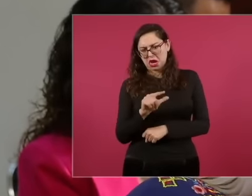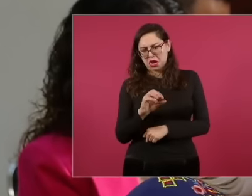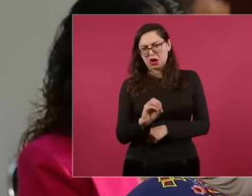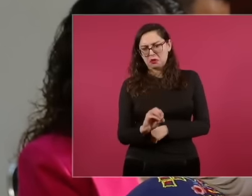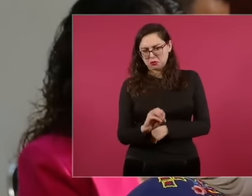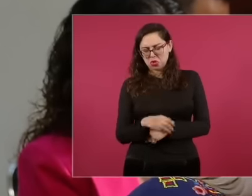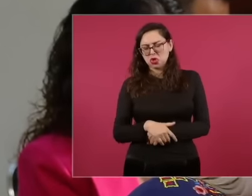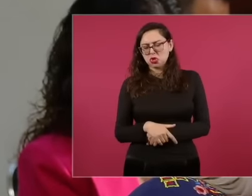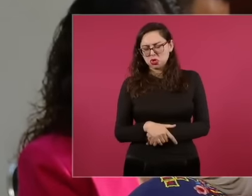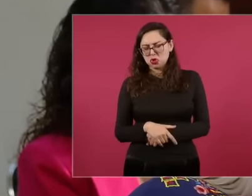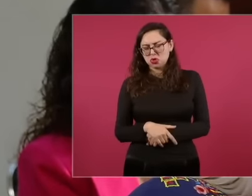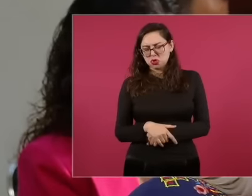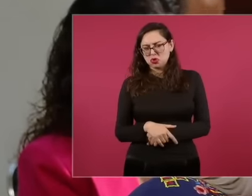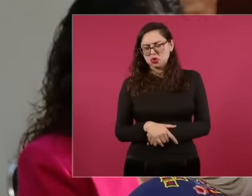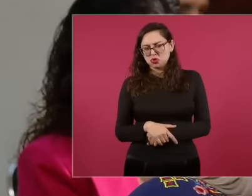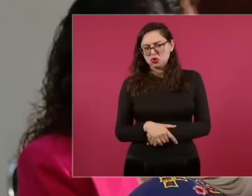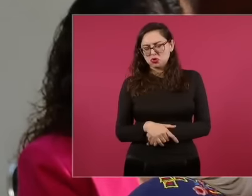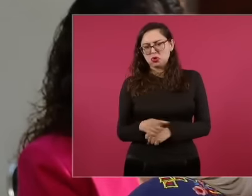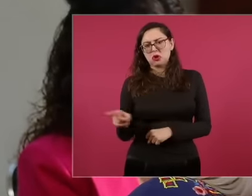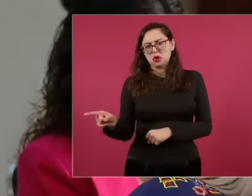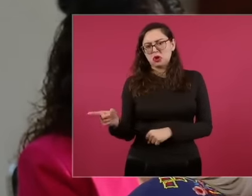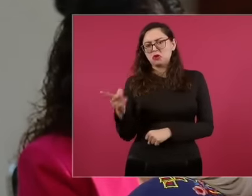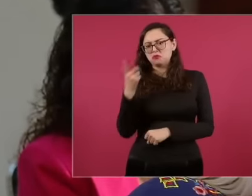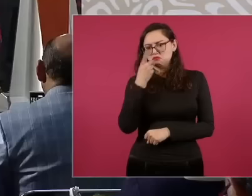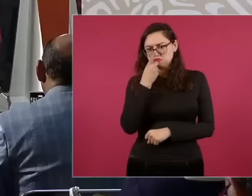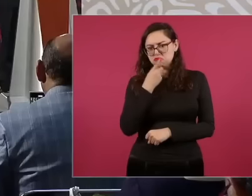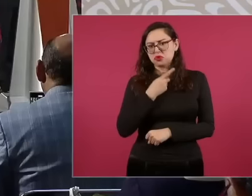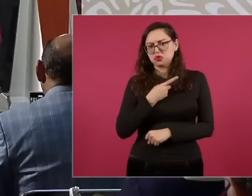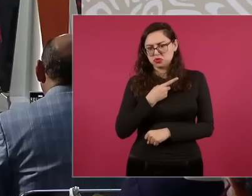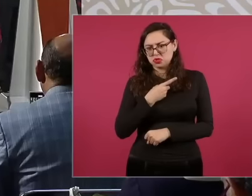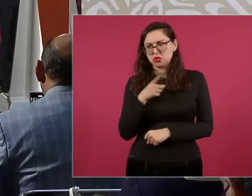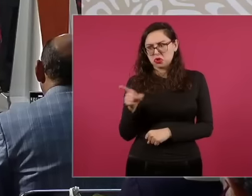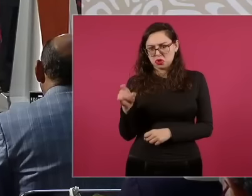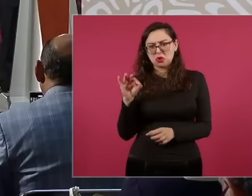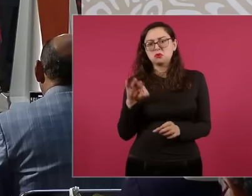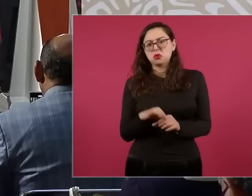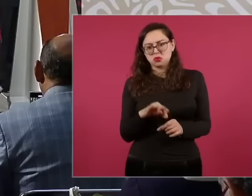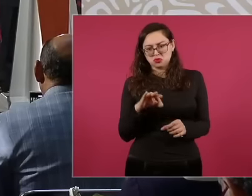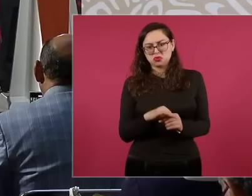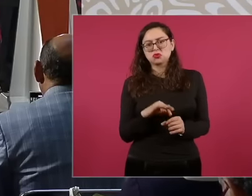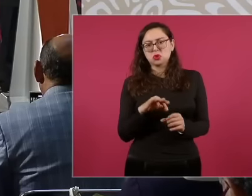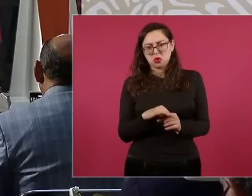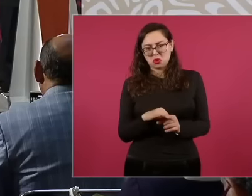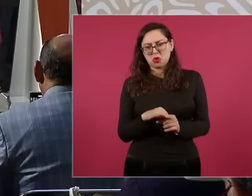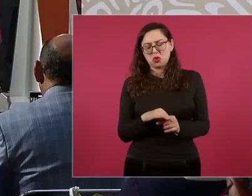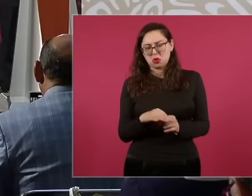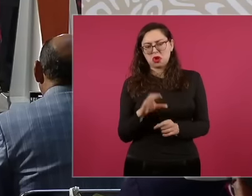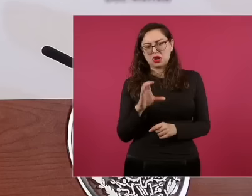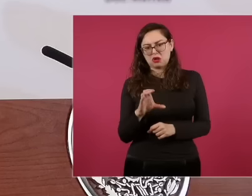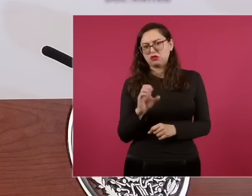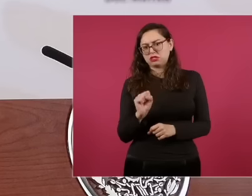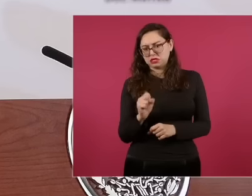you he even tells me that he voted for Claudia because well he still has a little hope